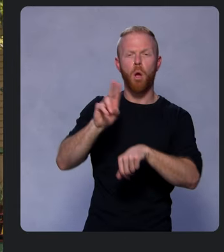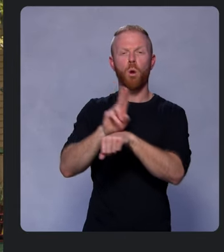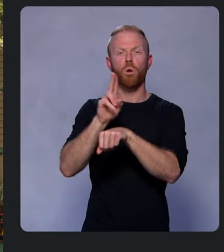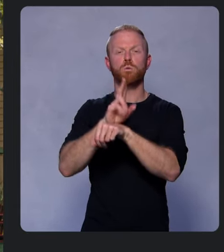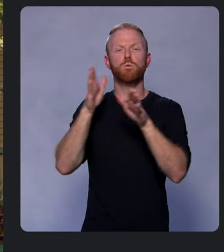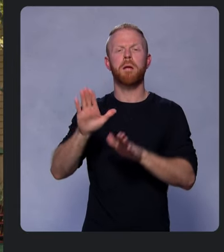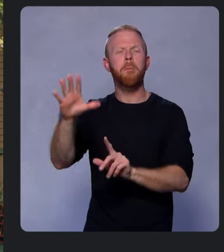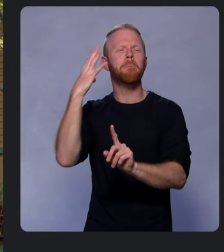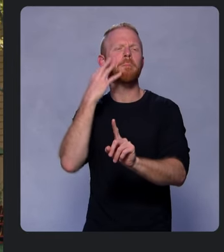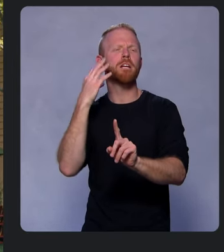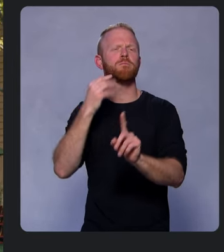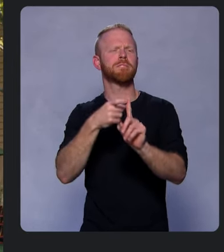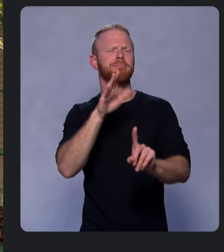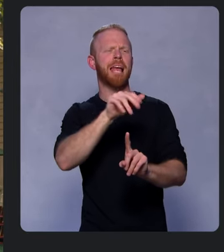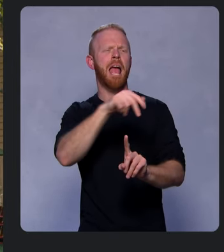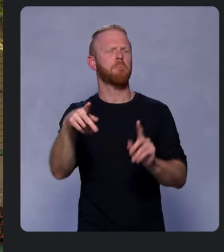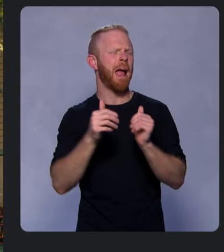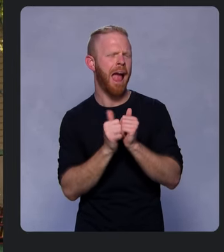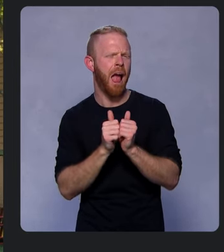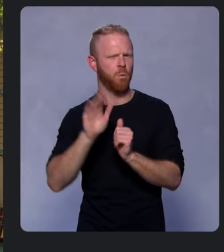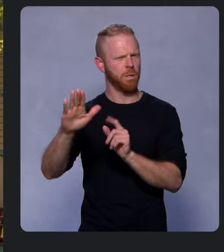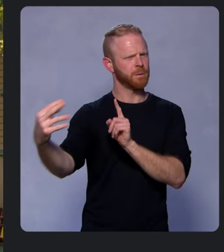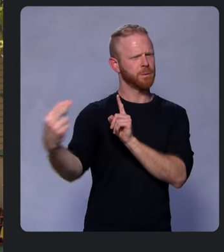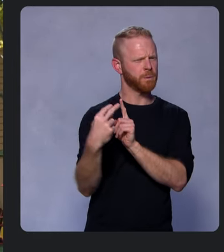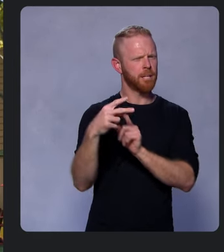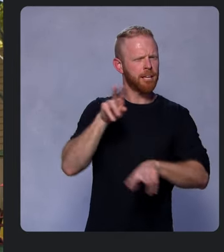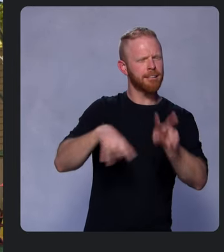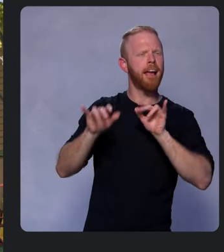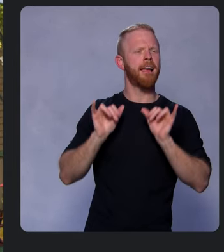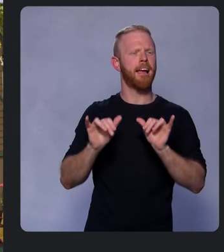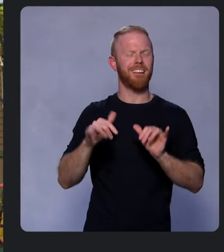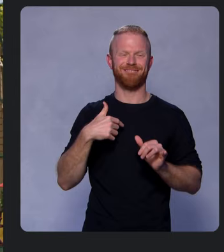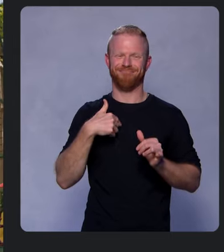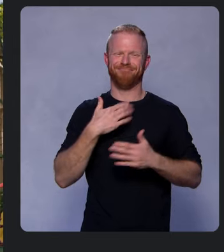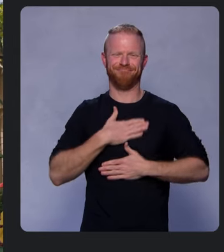view. We’re pleased to share our latest updates to Performance Monitoring.